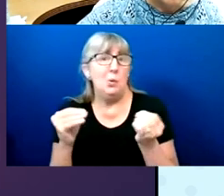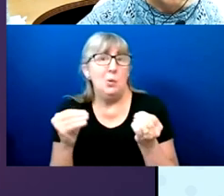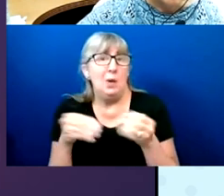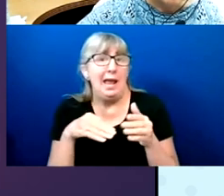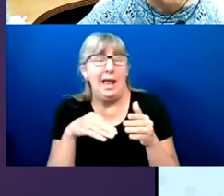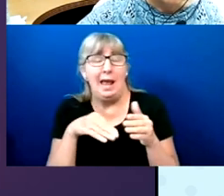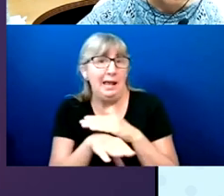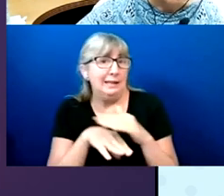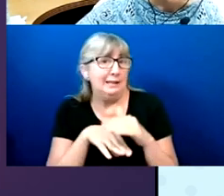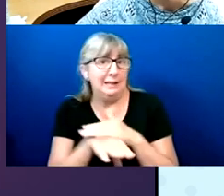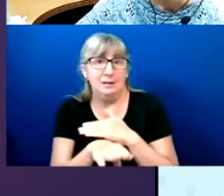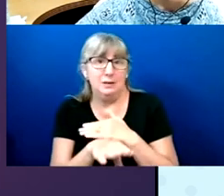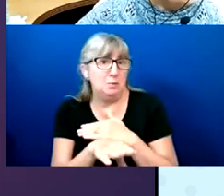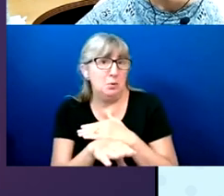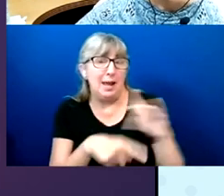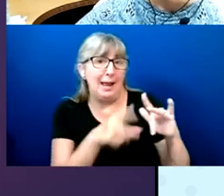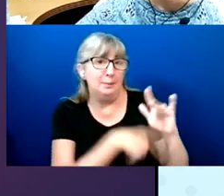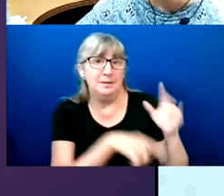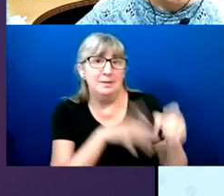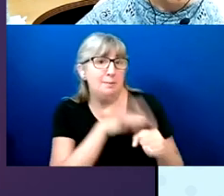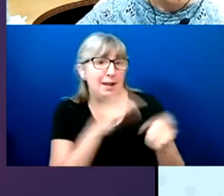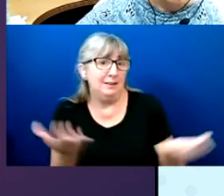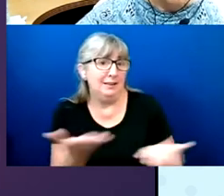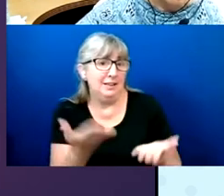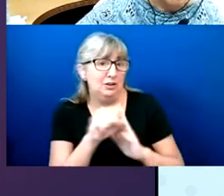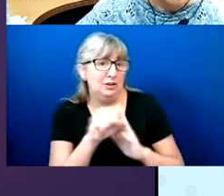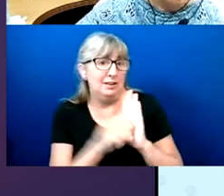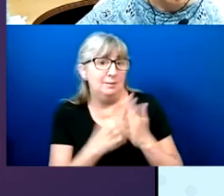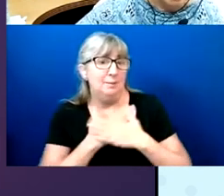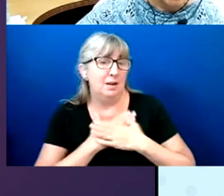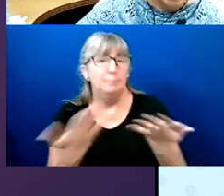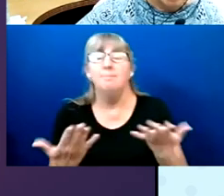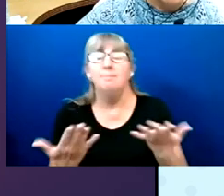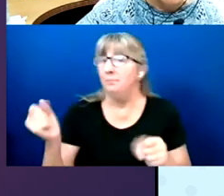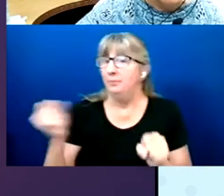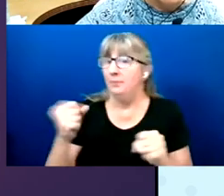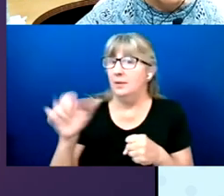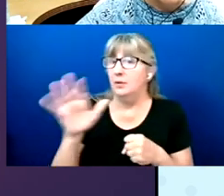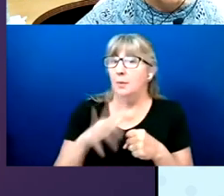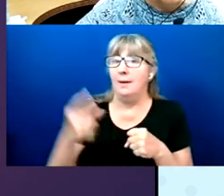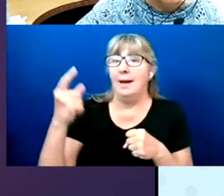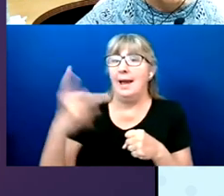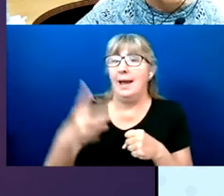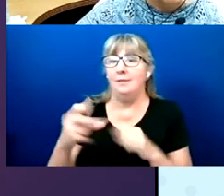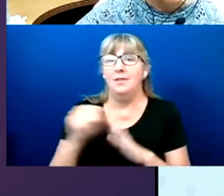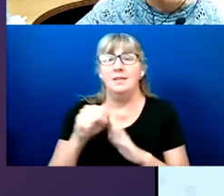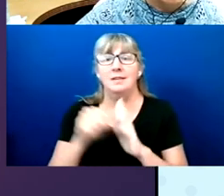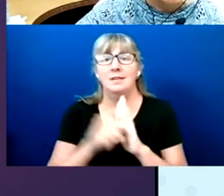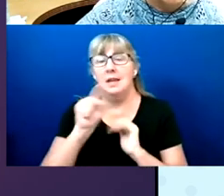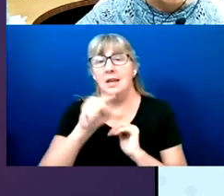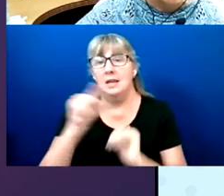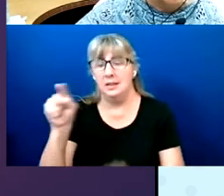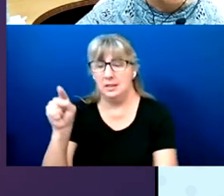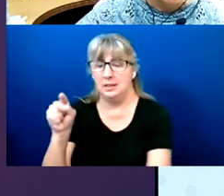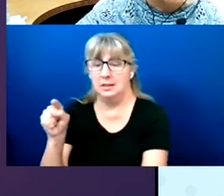Yeah, so, again, only about half the states in 2020 provided accessible